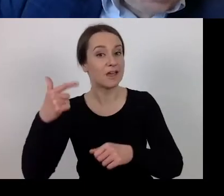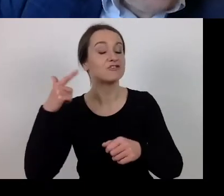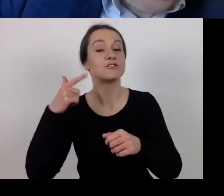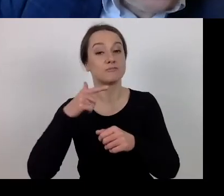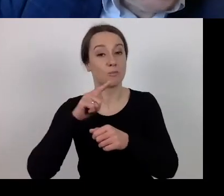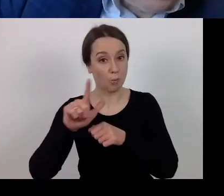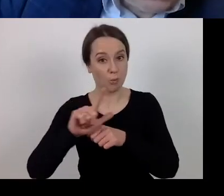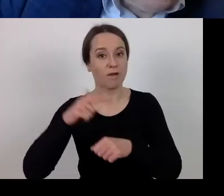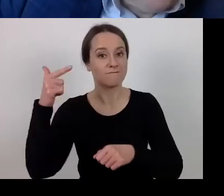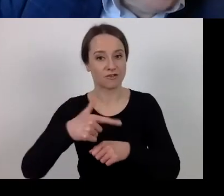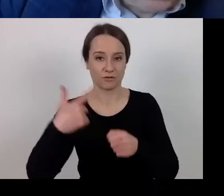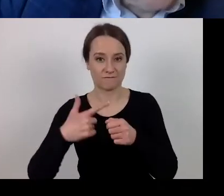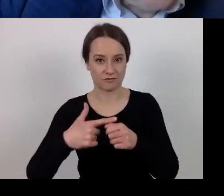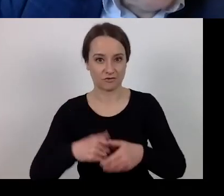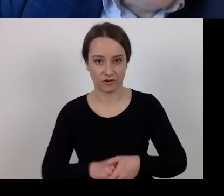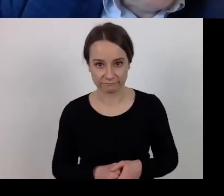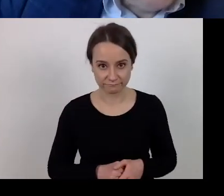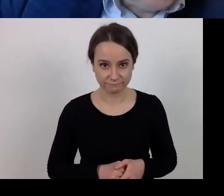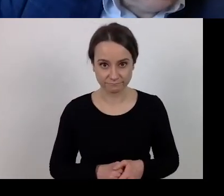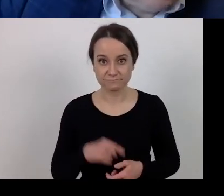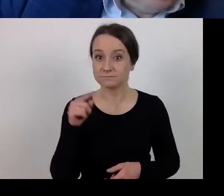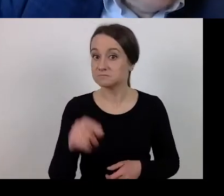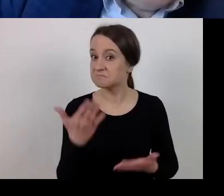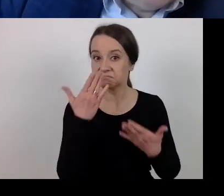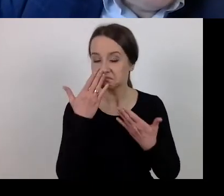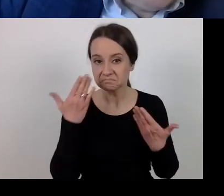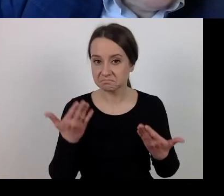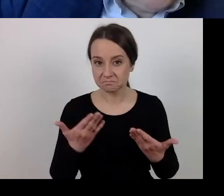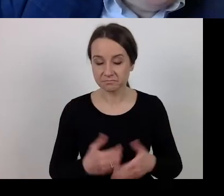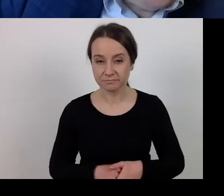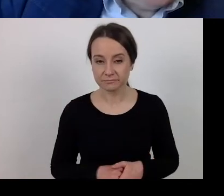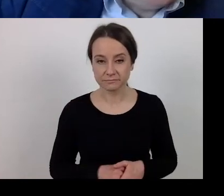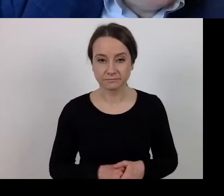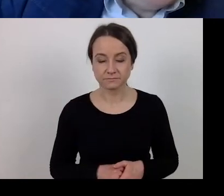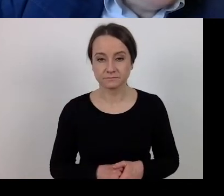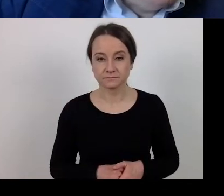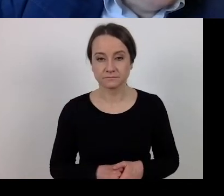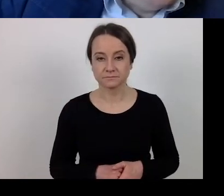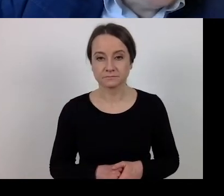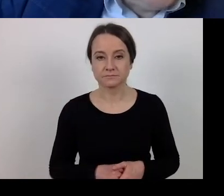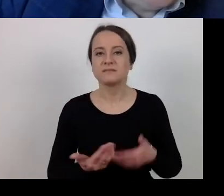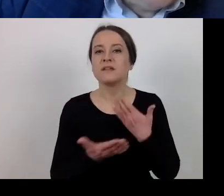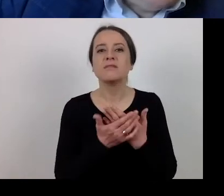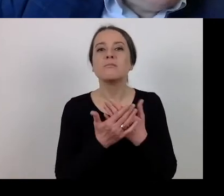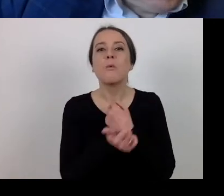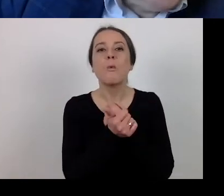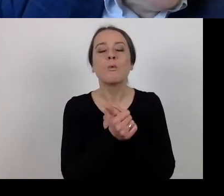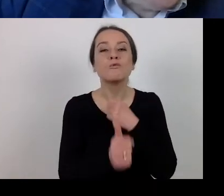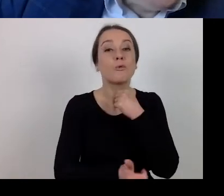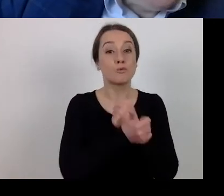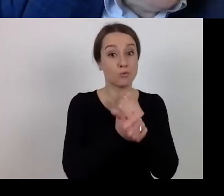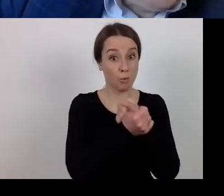This was because the documents were implemented in March and April.